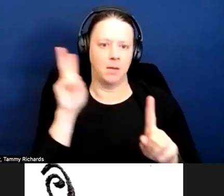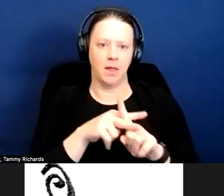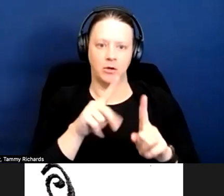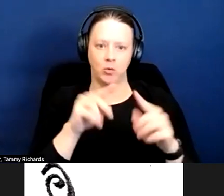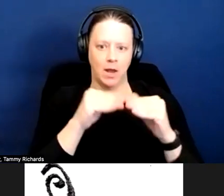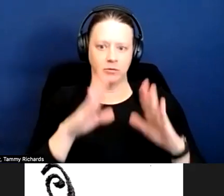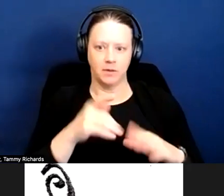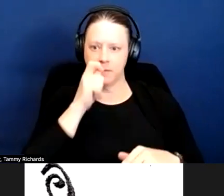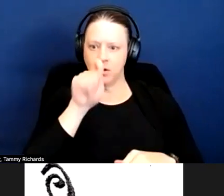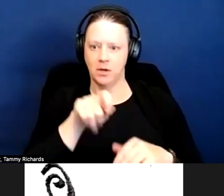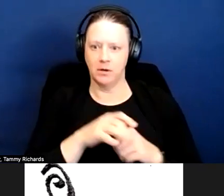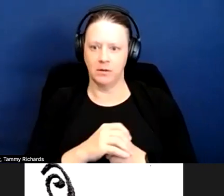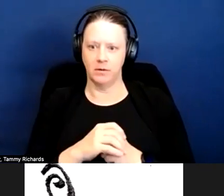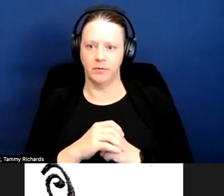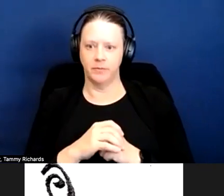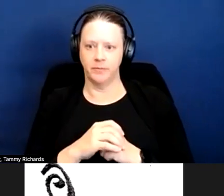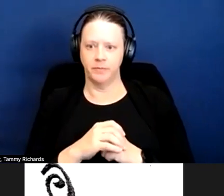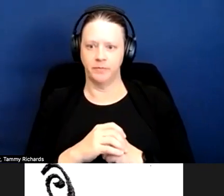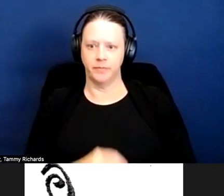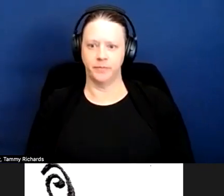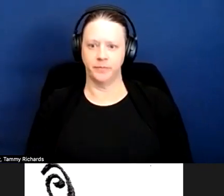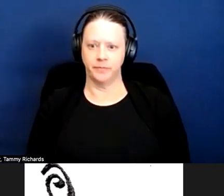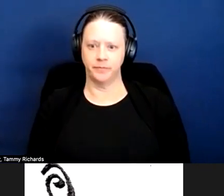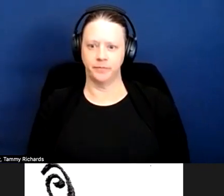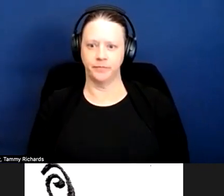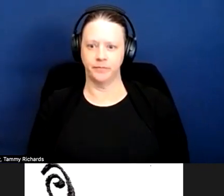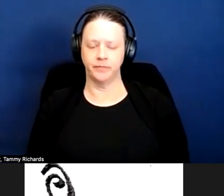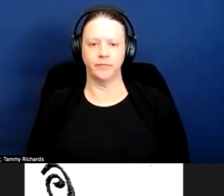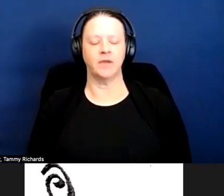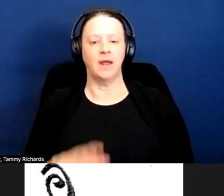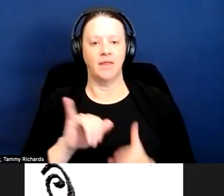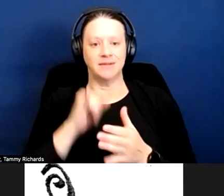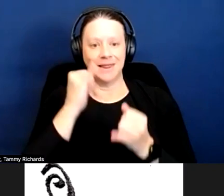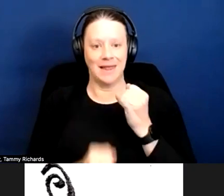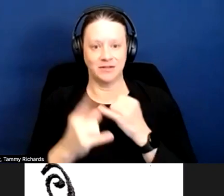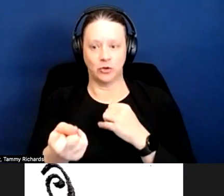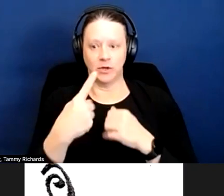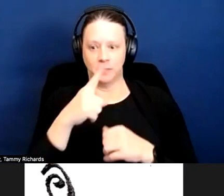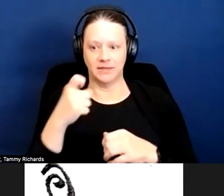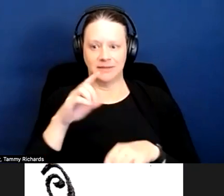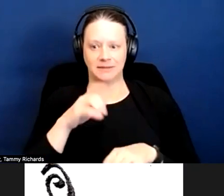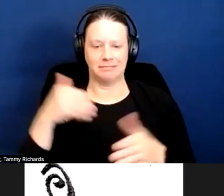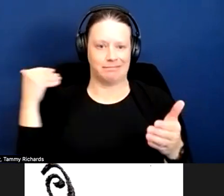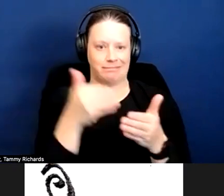all. And this will be the last question, because we're right up on time: Can you shift the